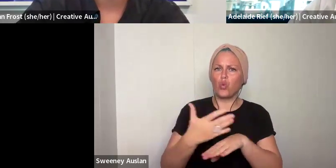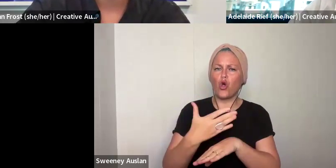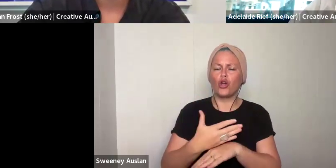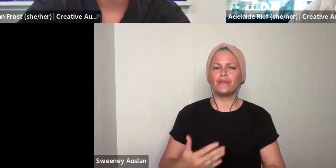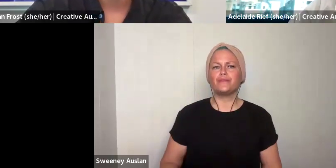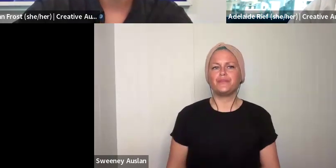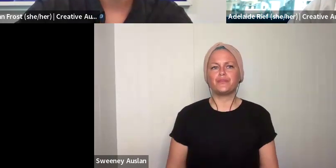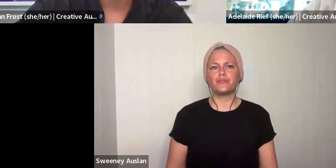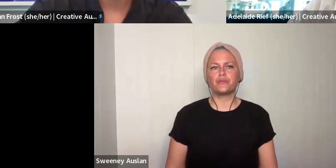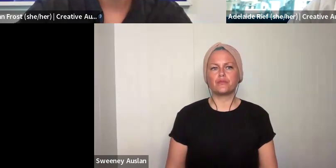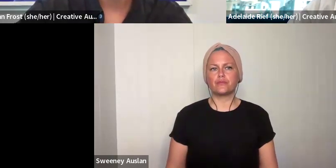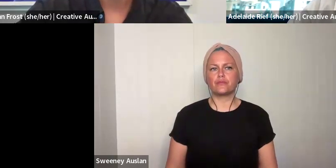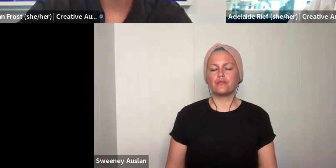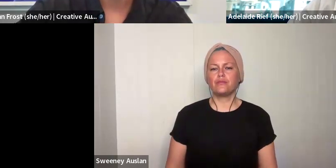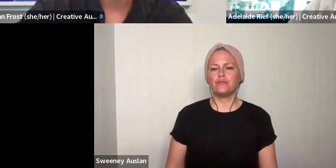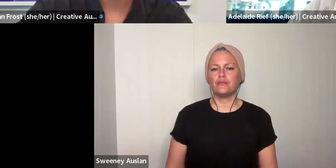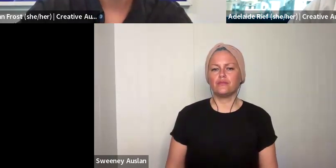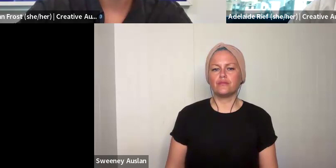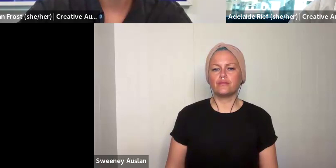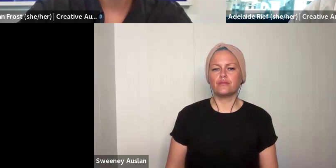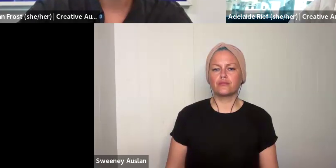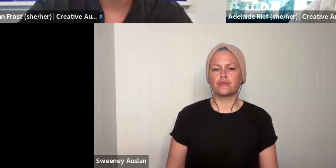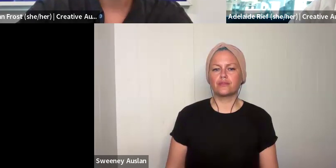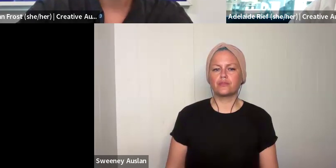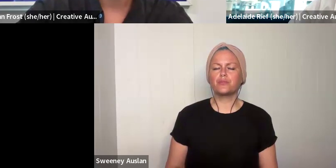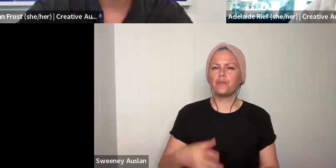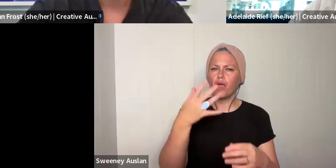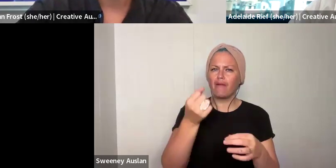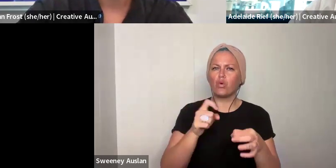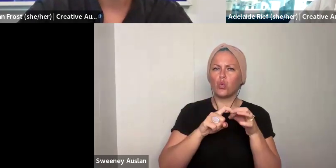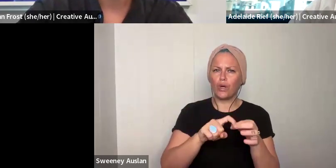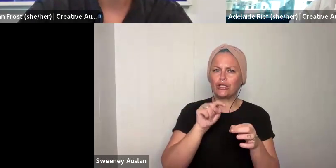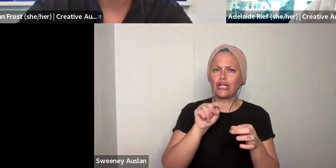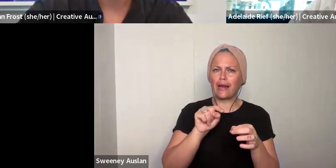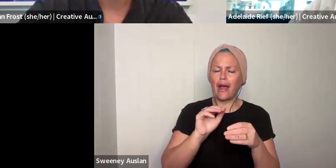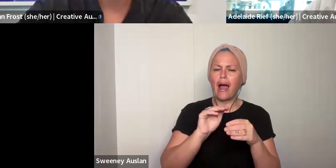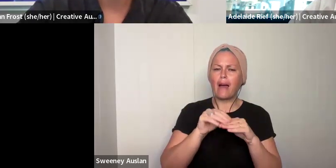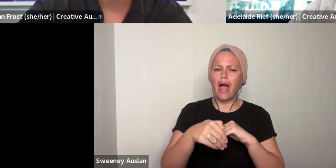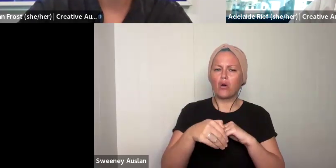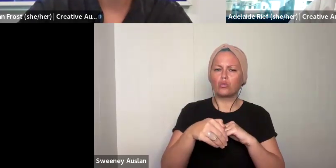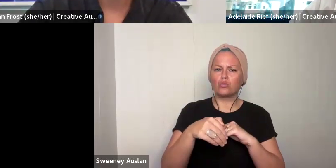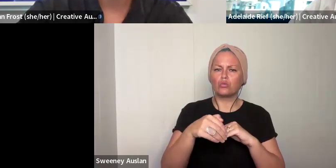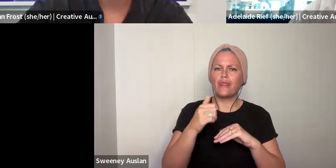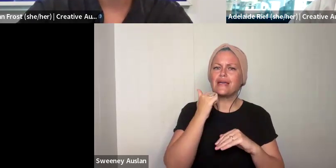employment doing this really important work. So, I have another question here that is about the dates.